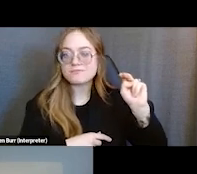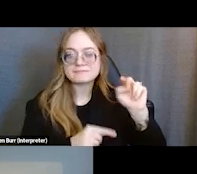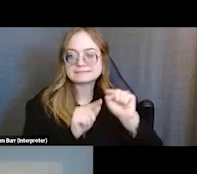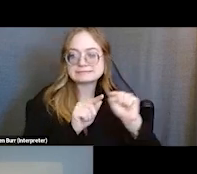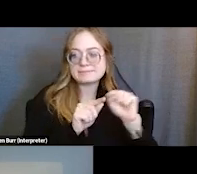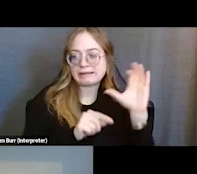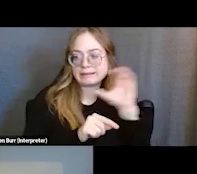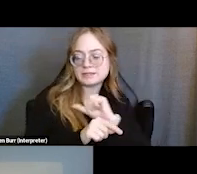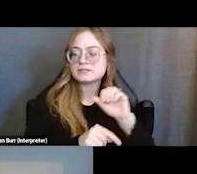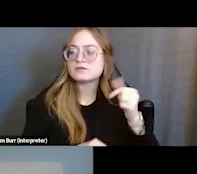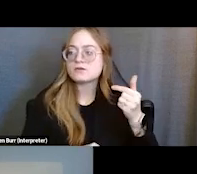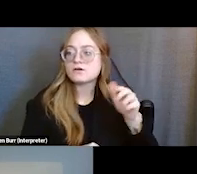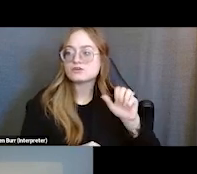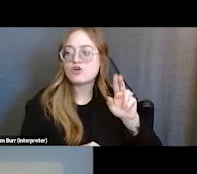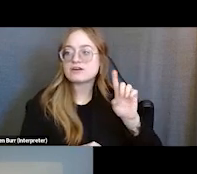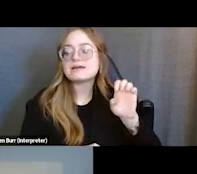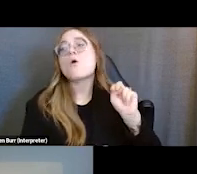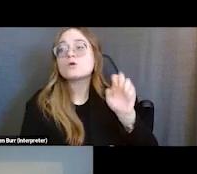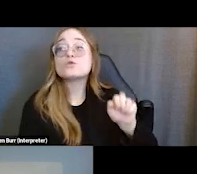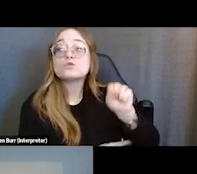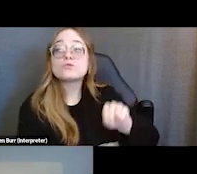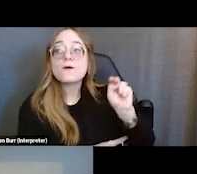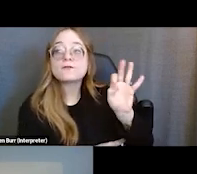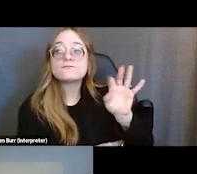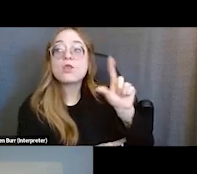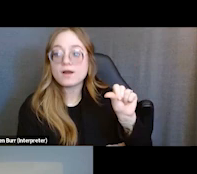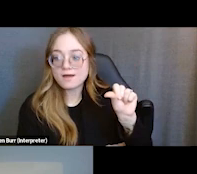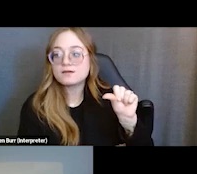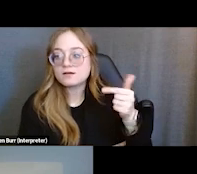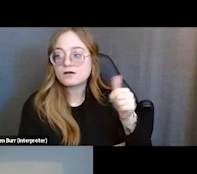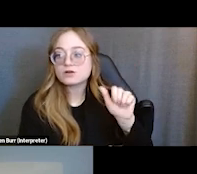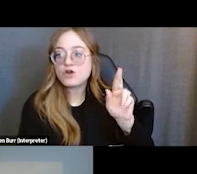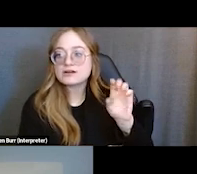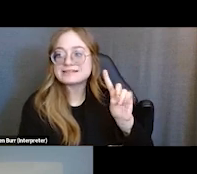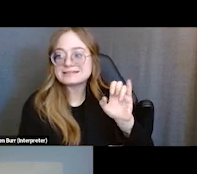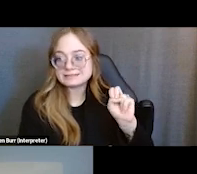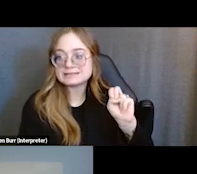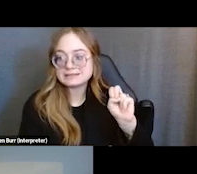It's usually in Tallahassee here in Florida and then they'll send somebody to meet with me and we'll evaluate the person